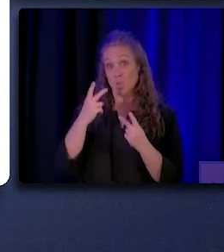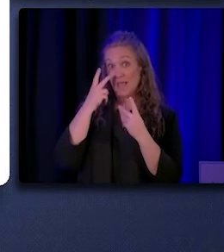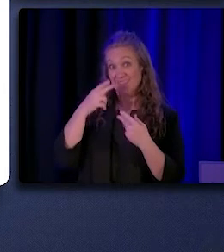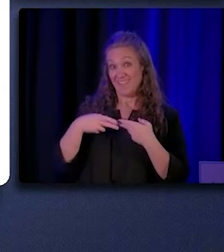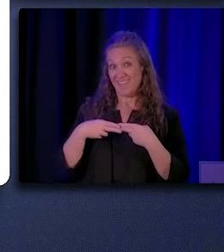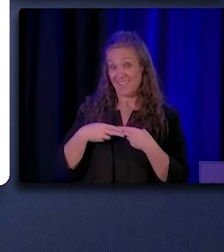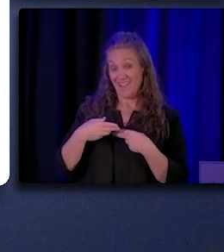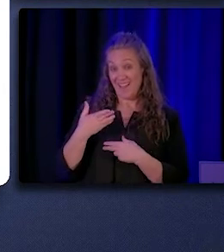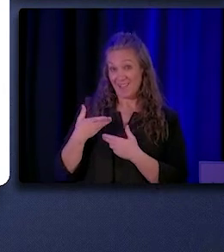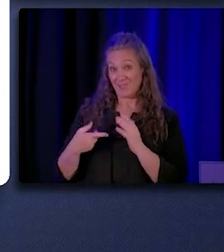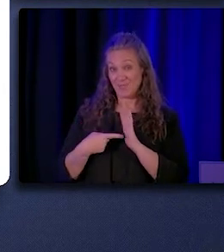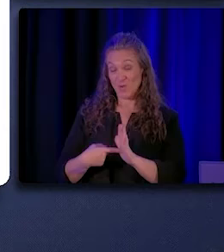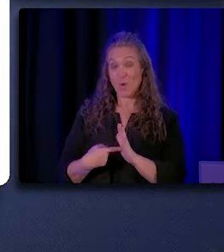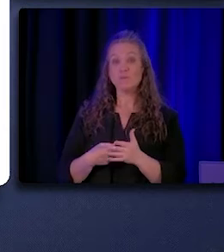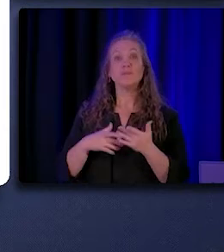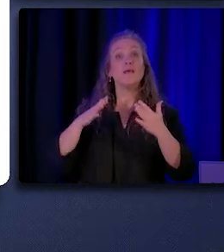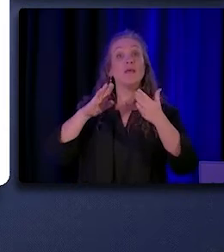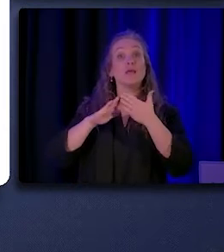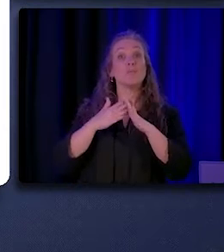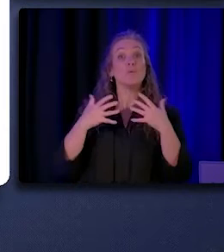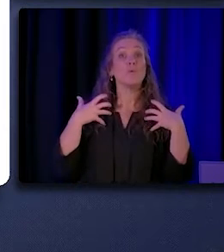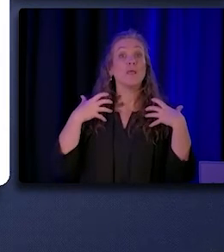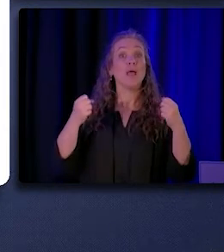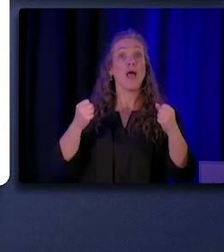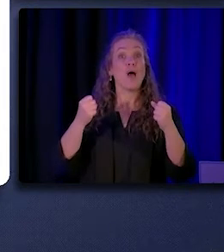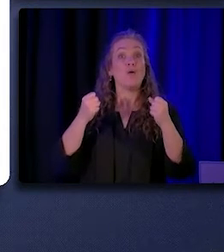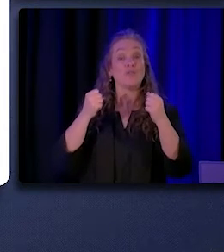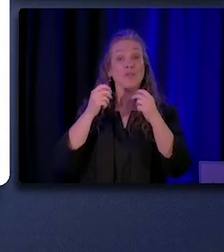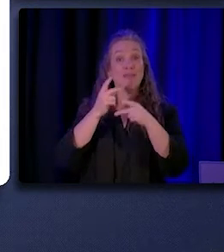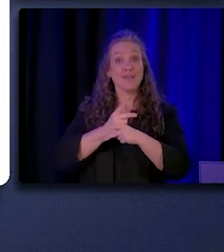community health outreach worker was the title that was most often used.